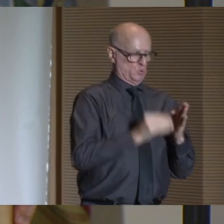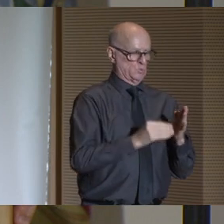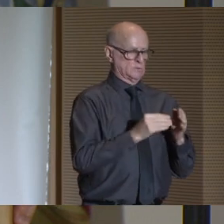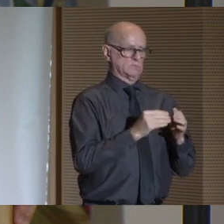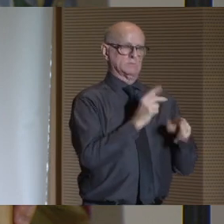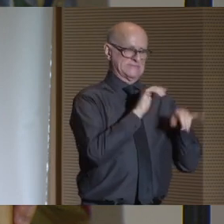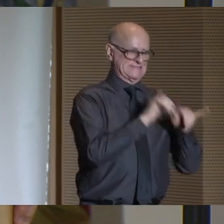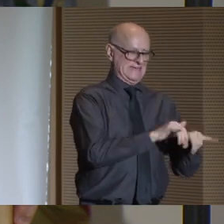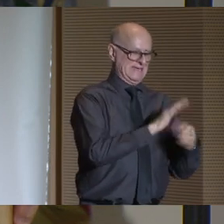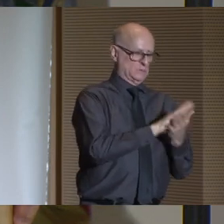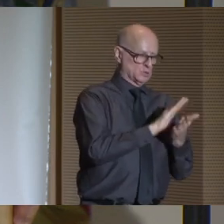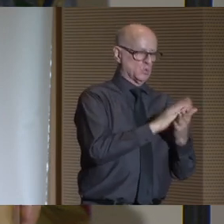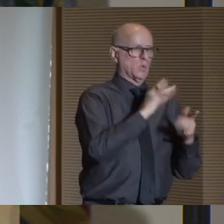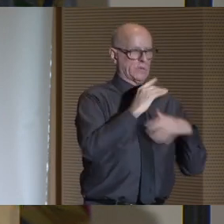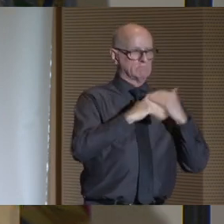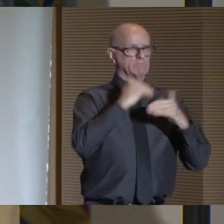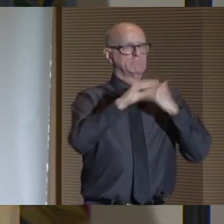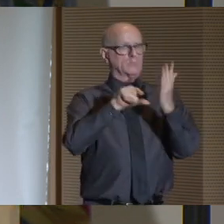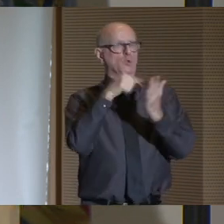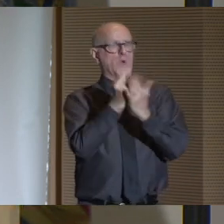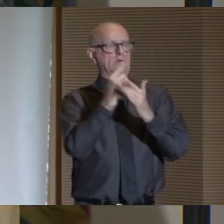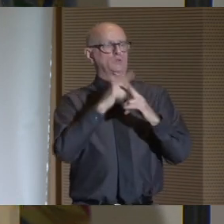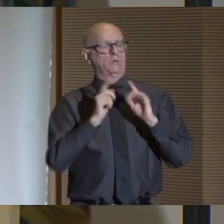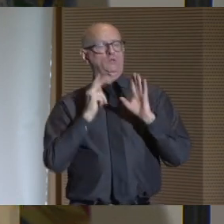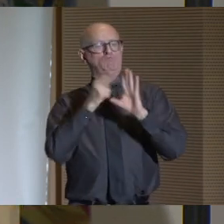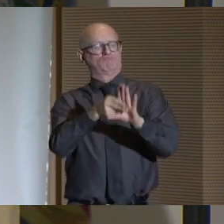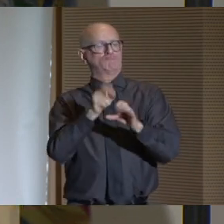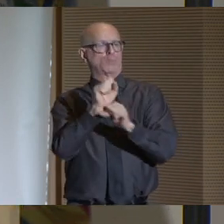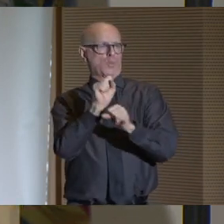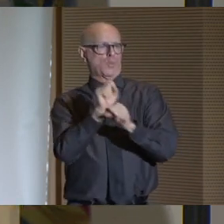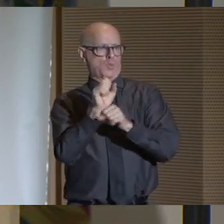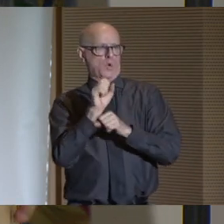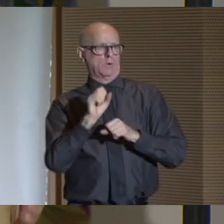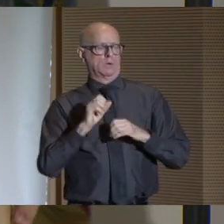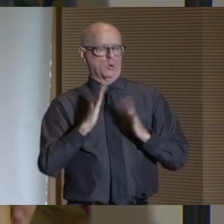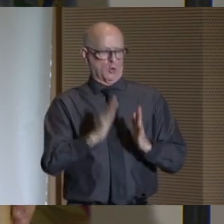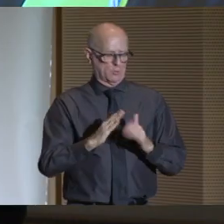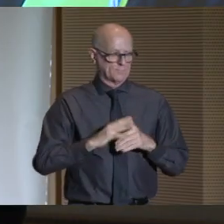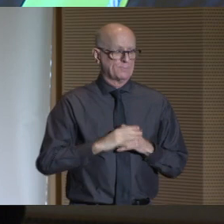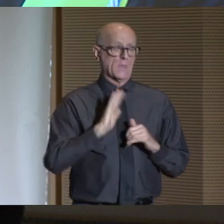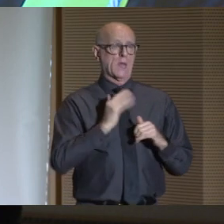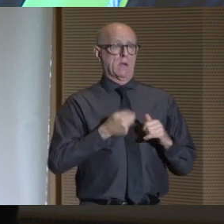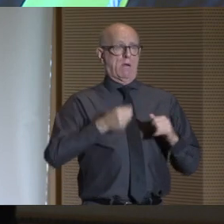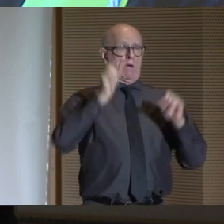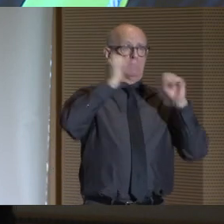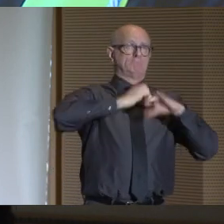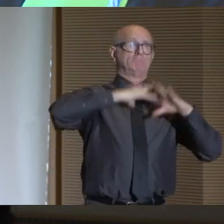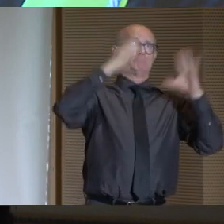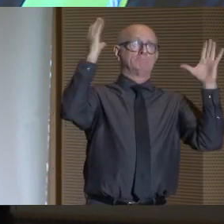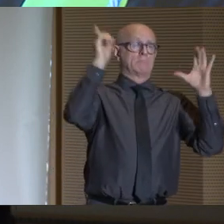and on track to graduate and join the workforce. Our vision needs to be broad enough